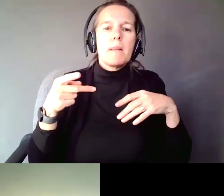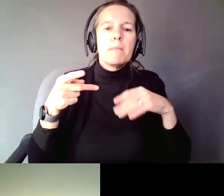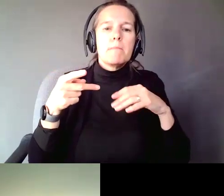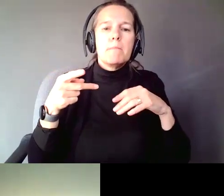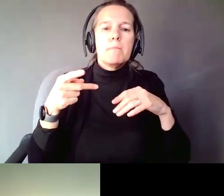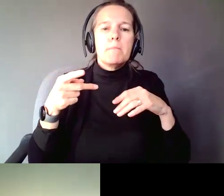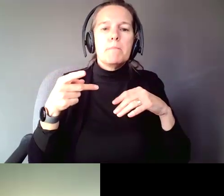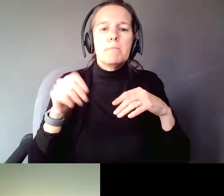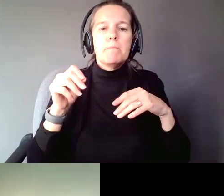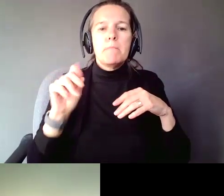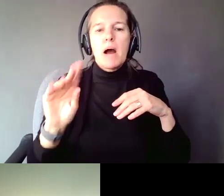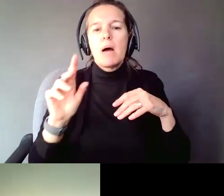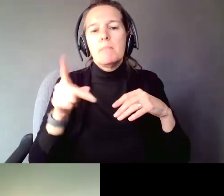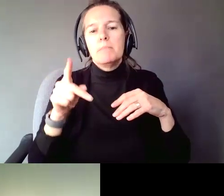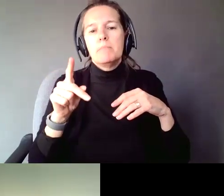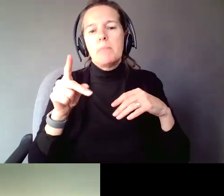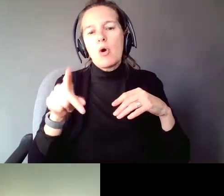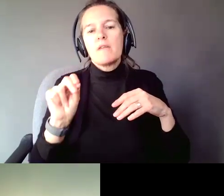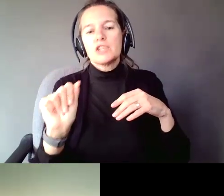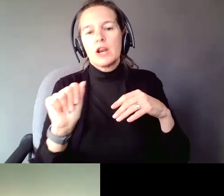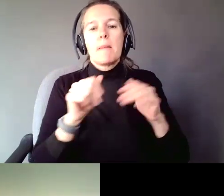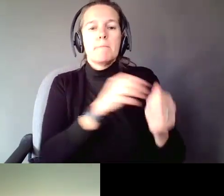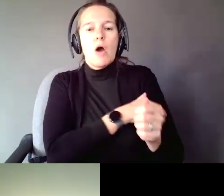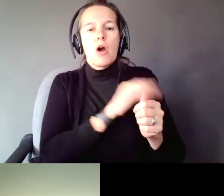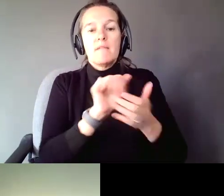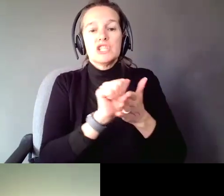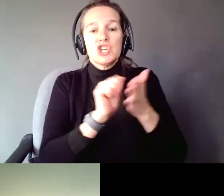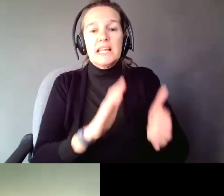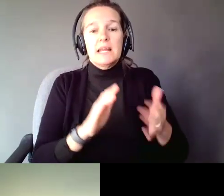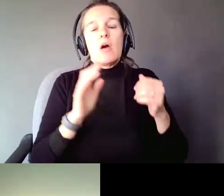directives, absolutely. Again, there is a real difference between a Power of Attorney,